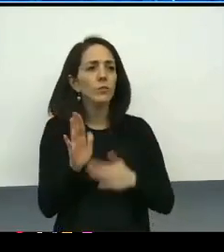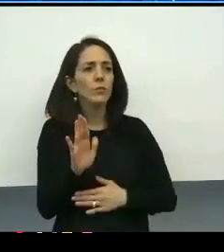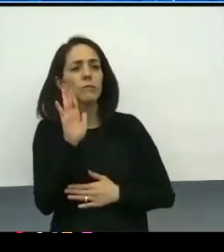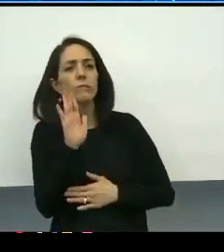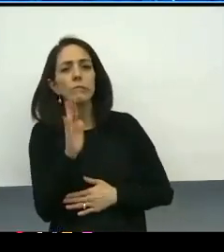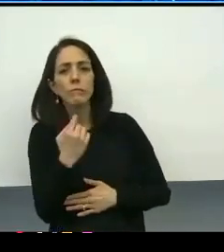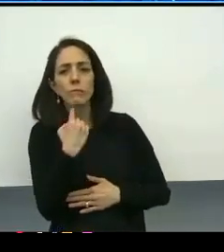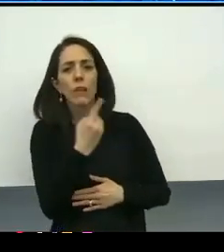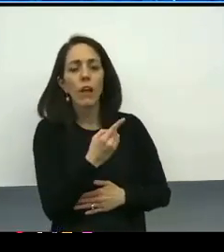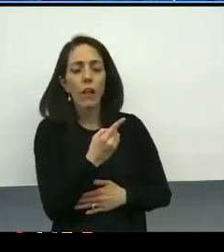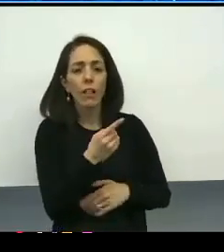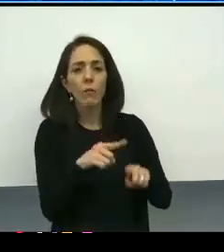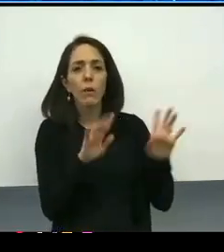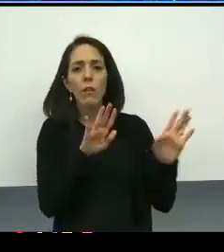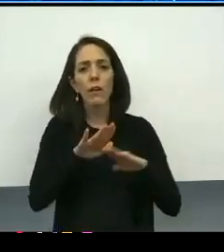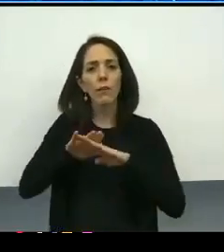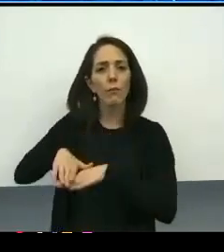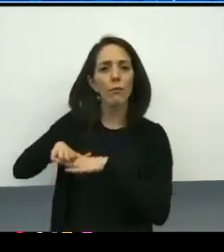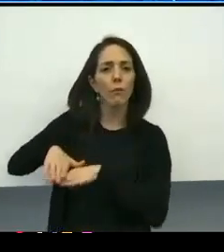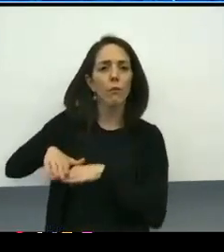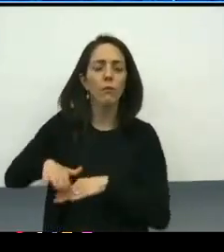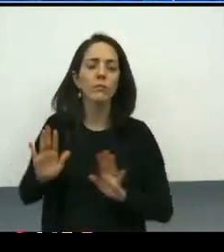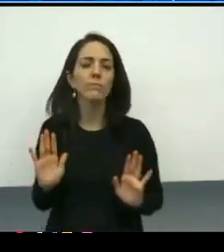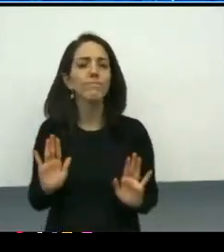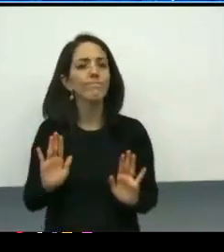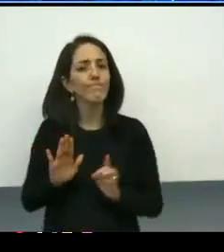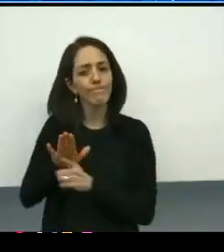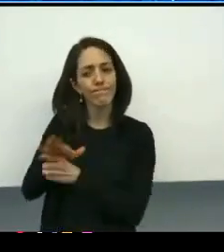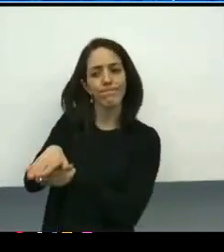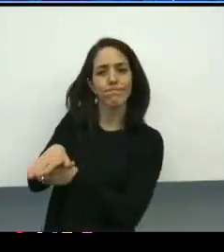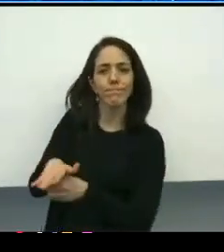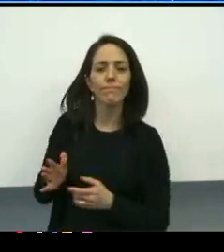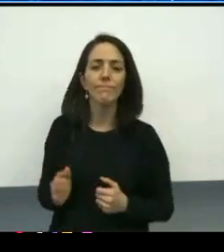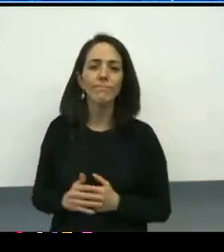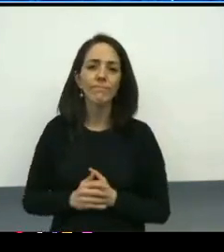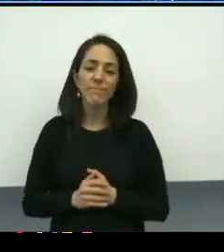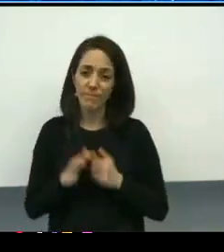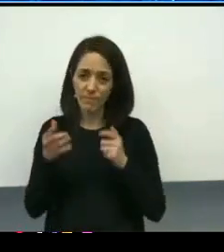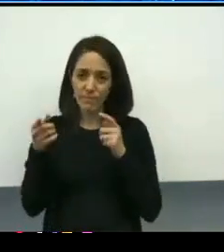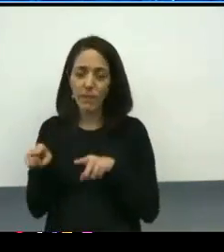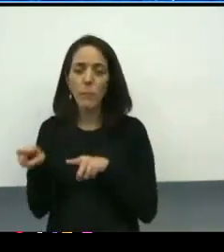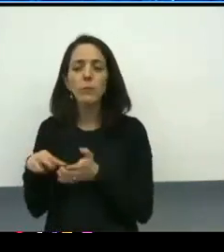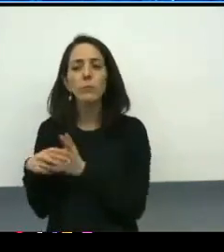the findings of the Covington report were shared experiences, but for others,